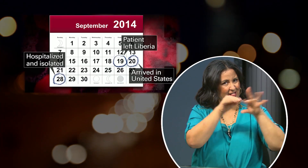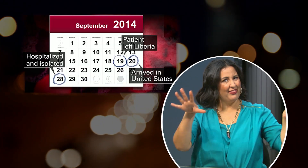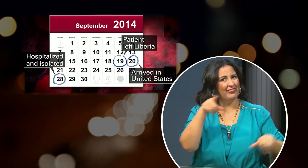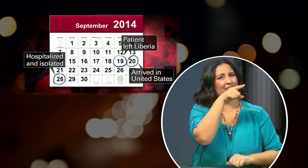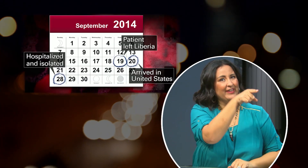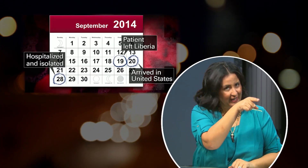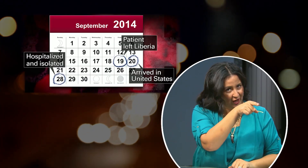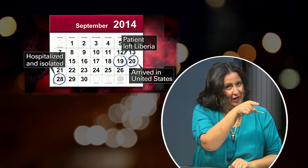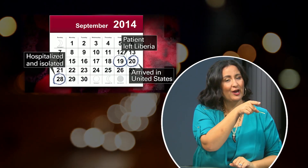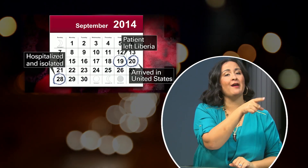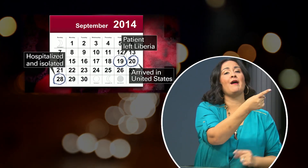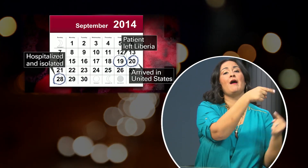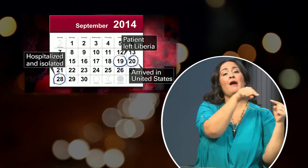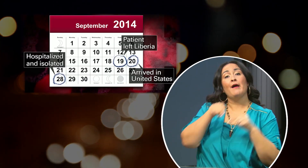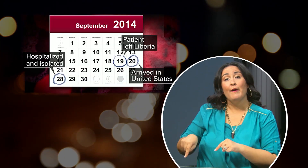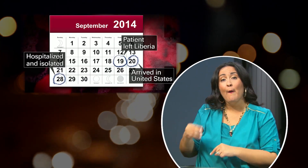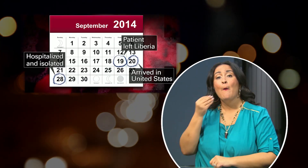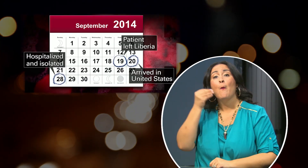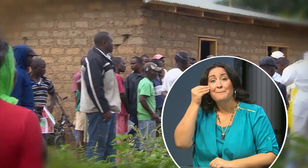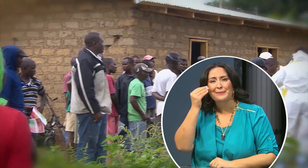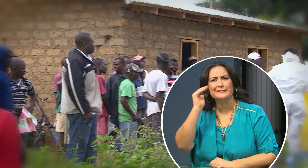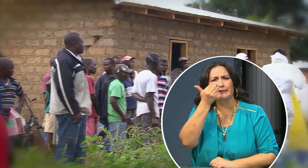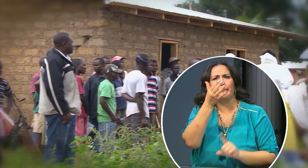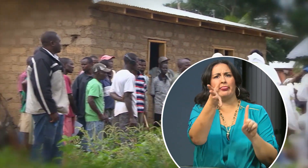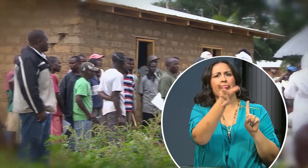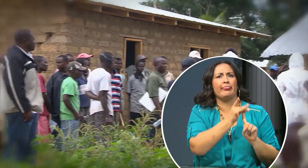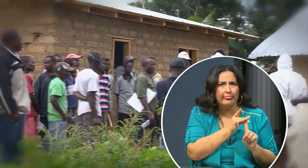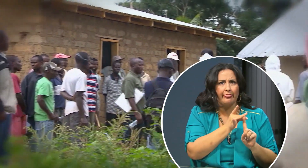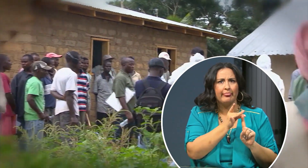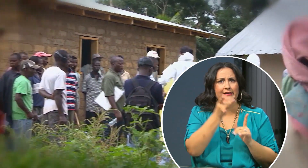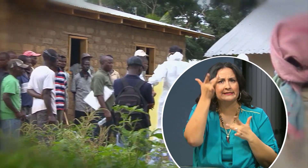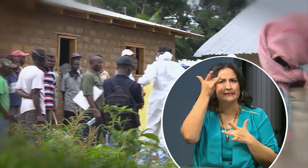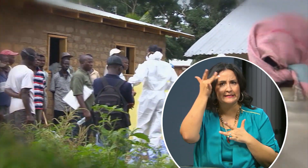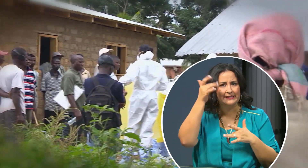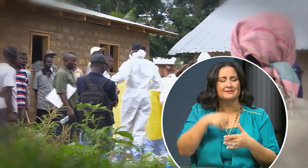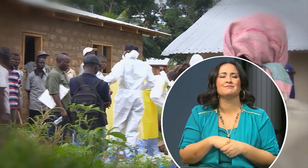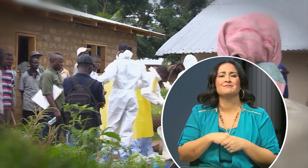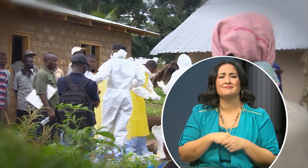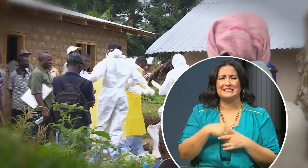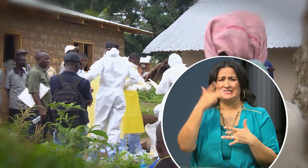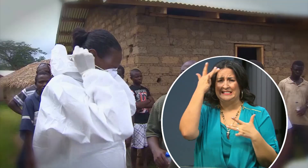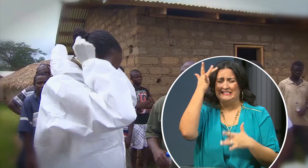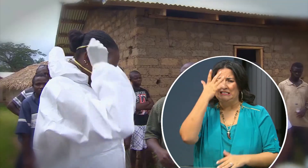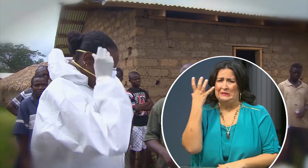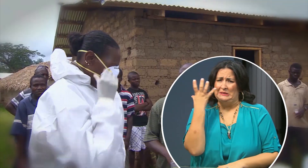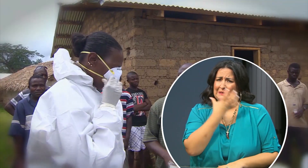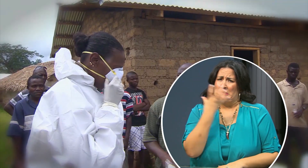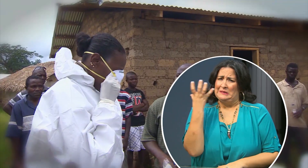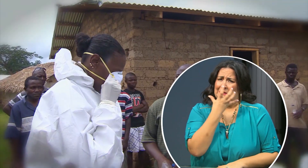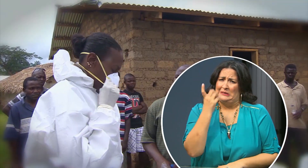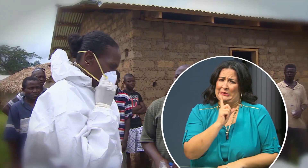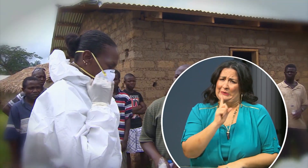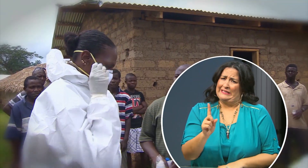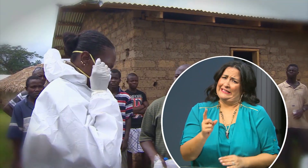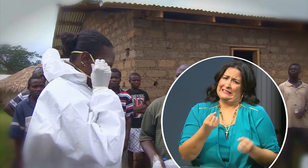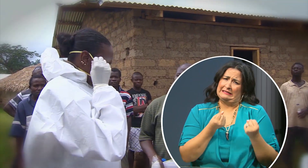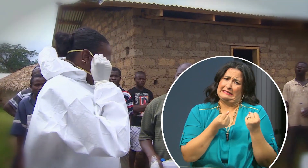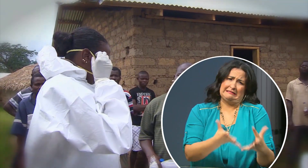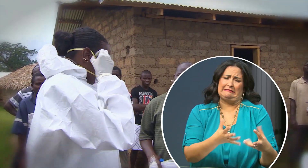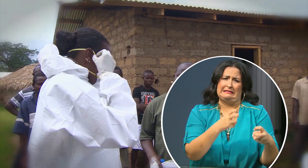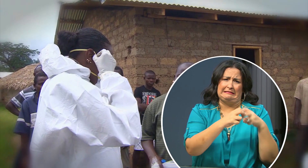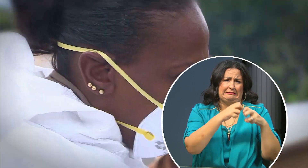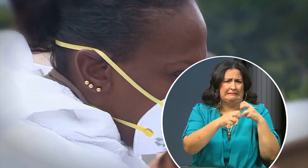from Liberia where the disease has already infected many. The disease has been wreaking